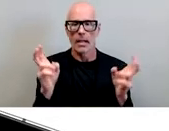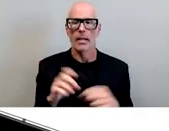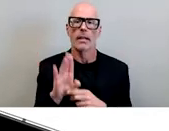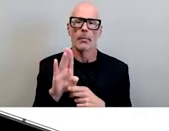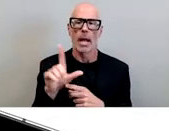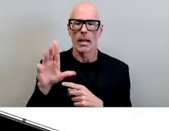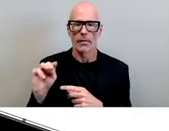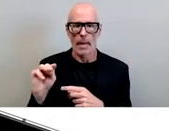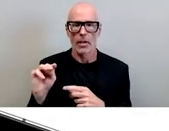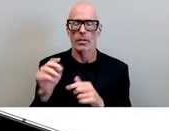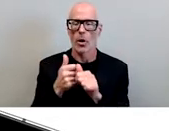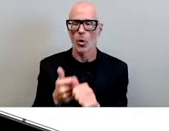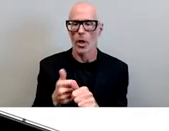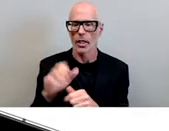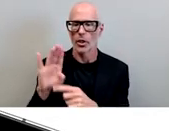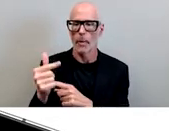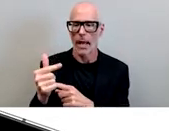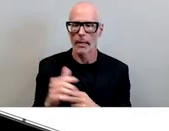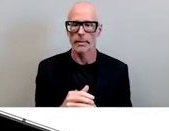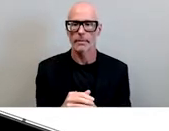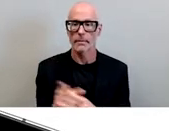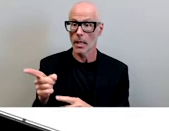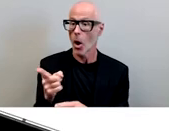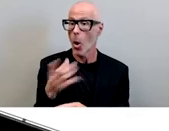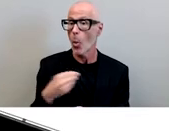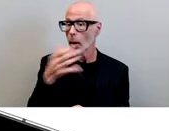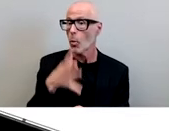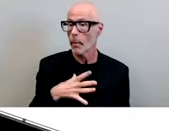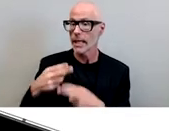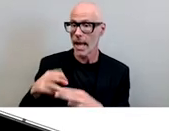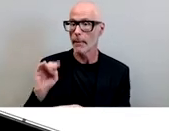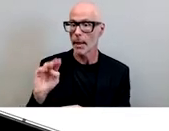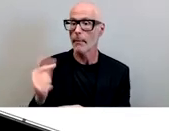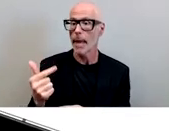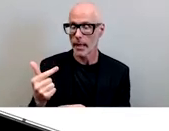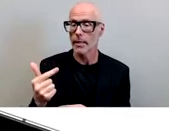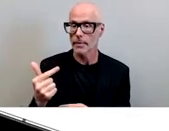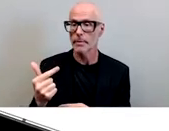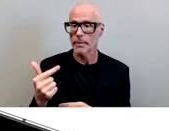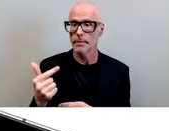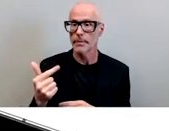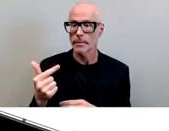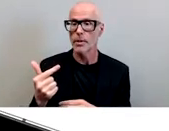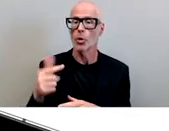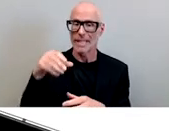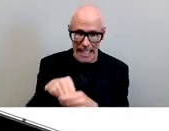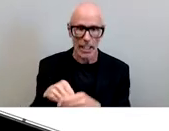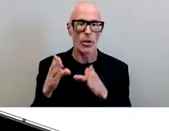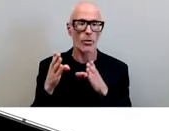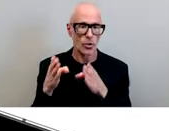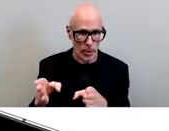meg it's about a white woman named meg who was in the streets marching for black lives